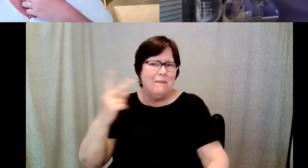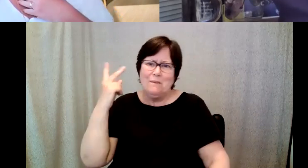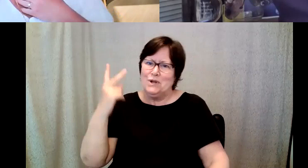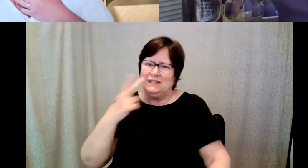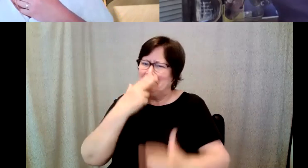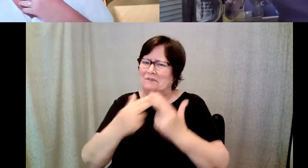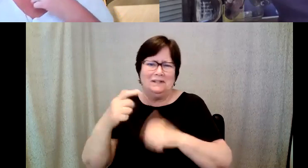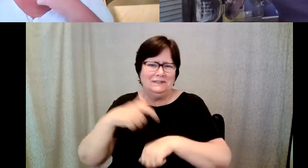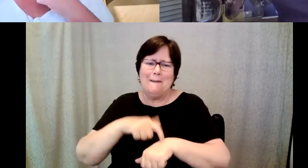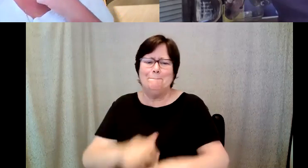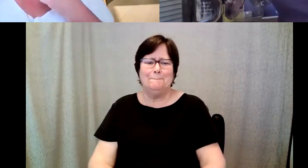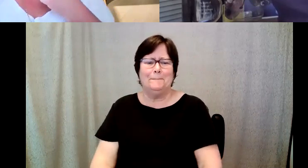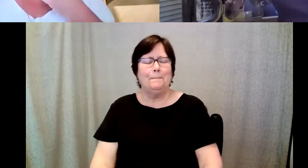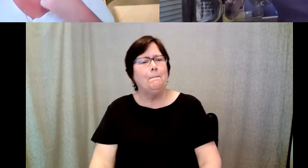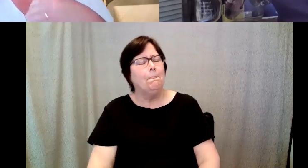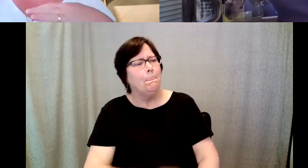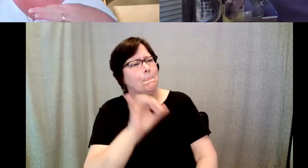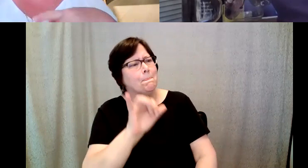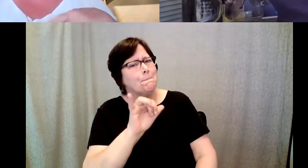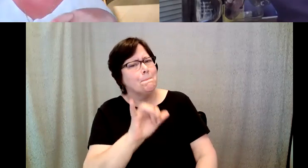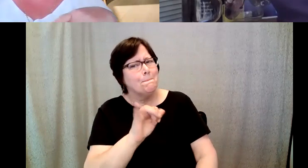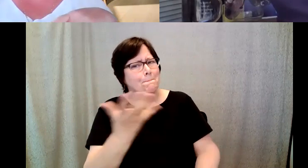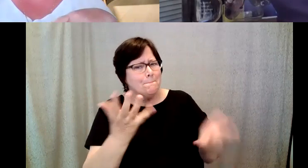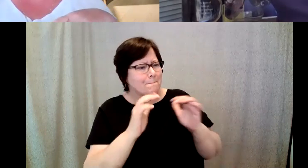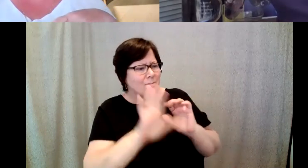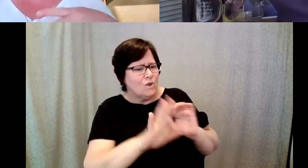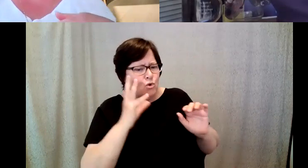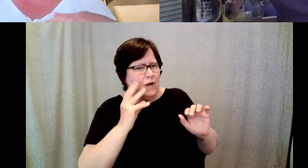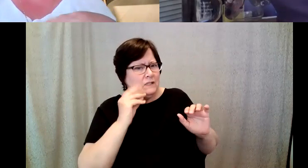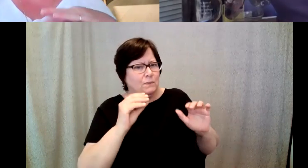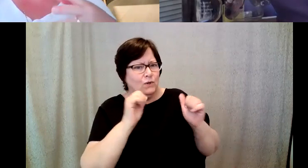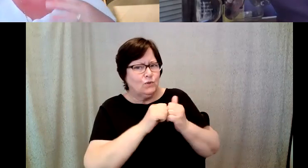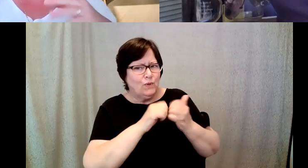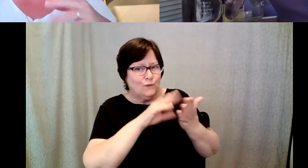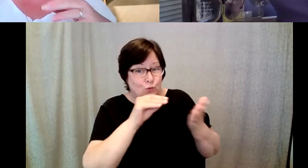Kelly Redder: So, how did your experience with students.